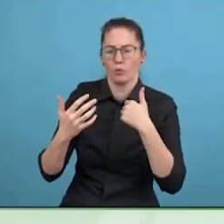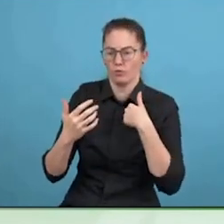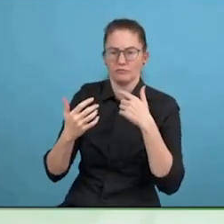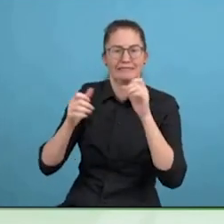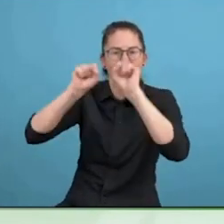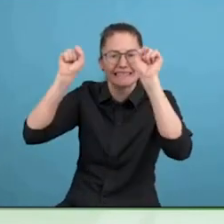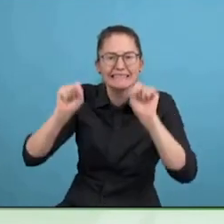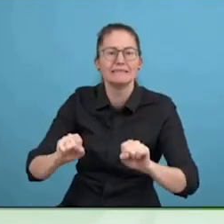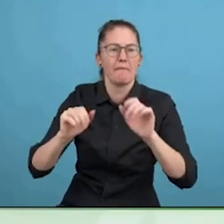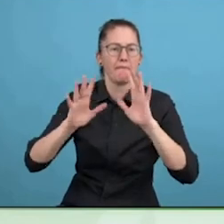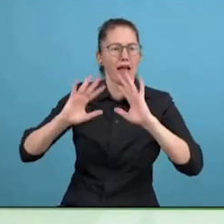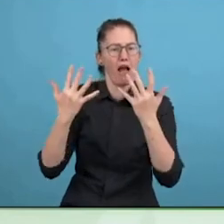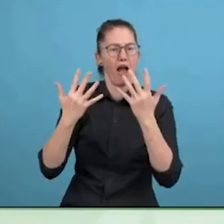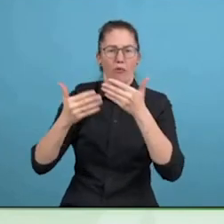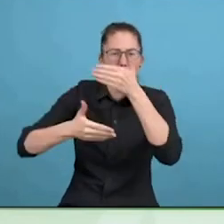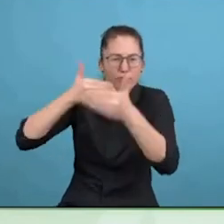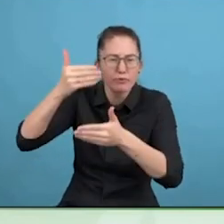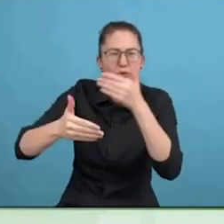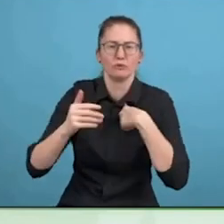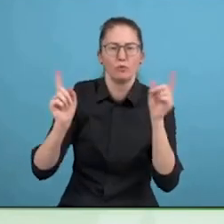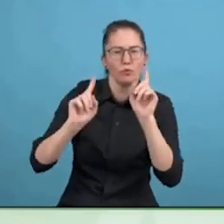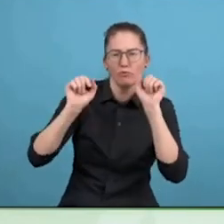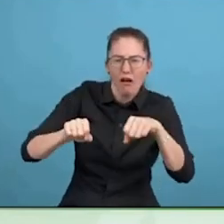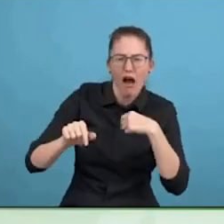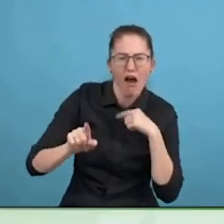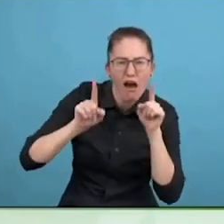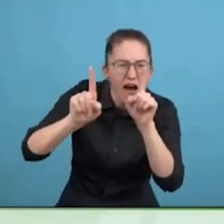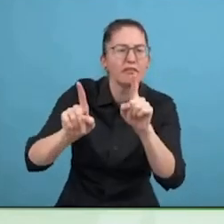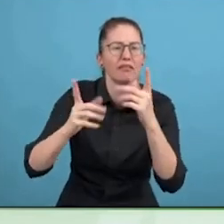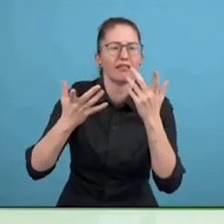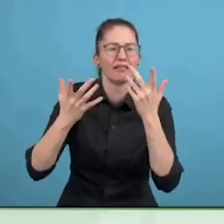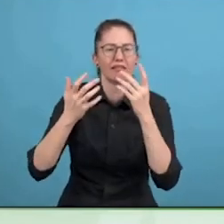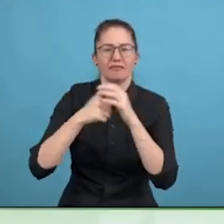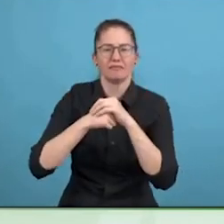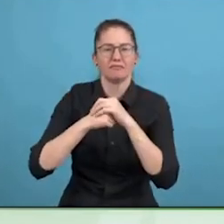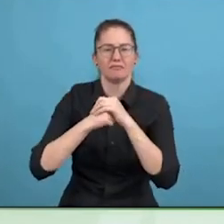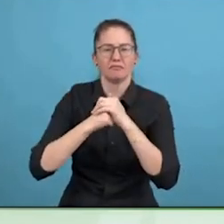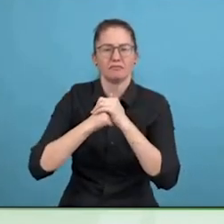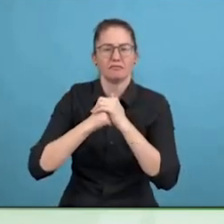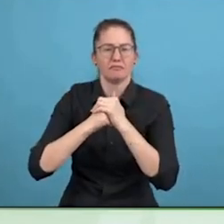Same thing, I went to a class of the visually impaired, and ask them,